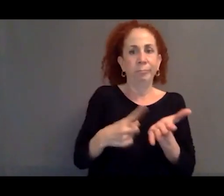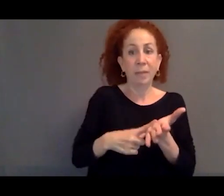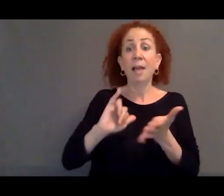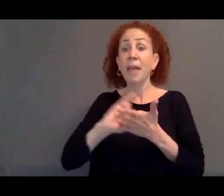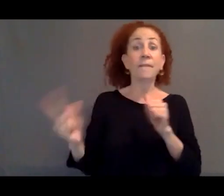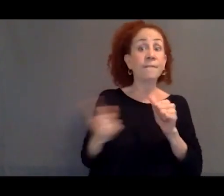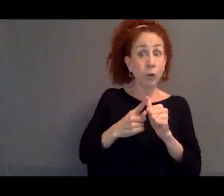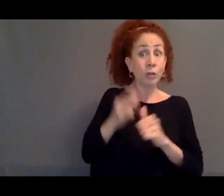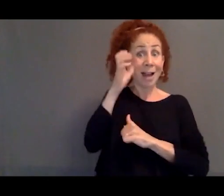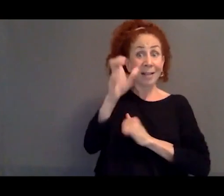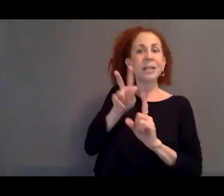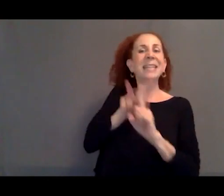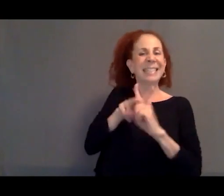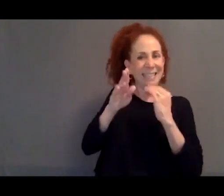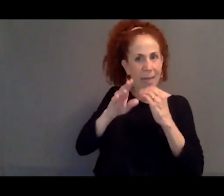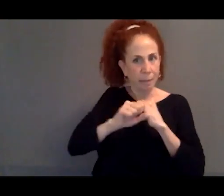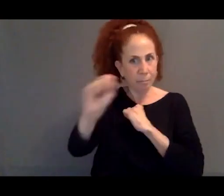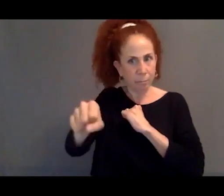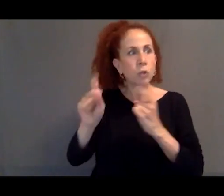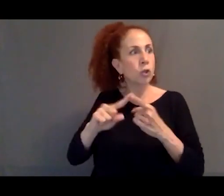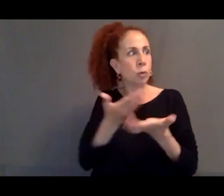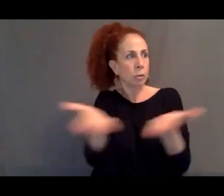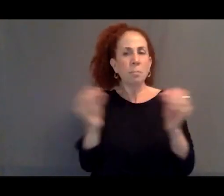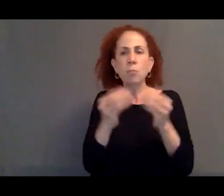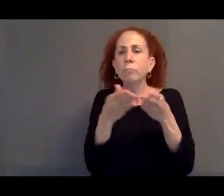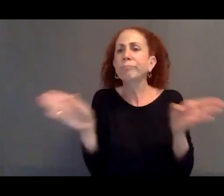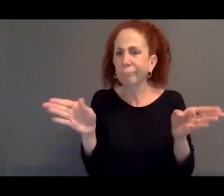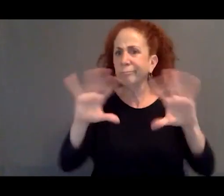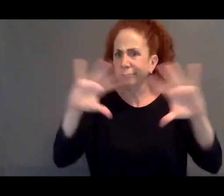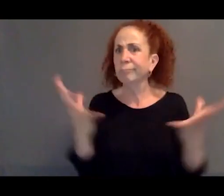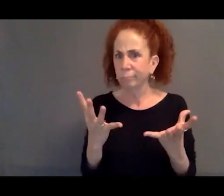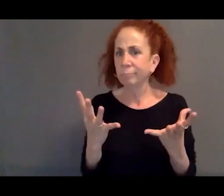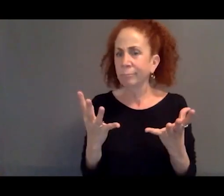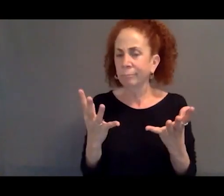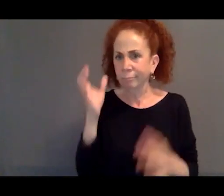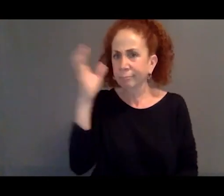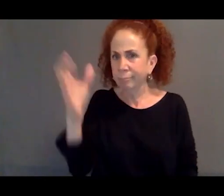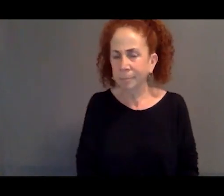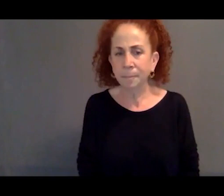in the post-war period to a more general kind of understanding